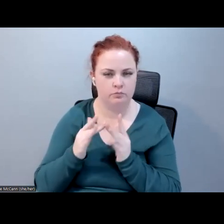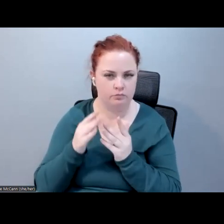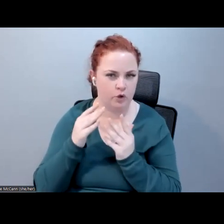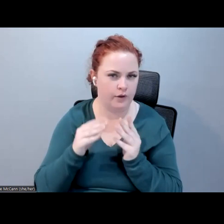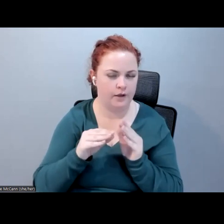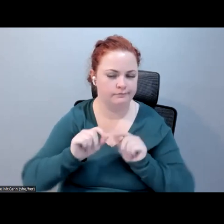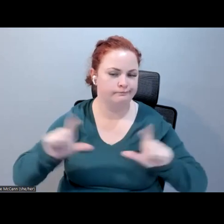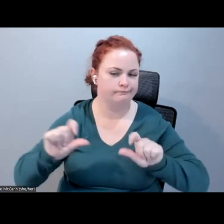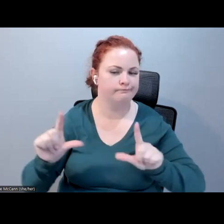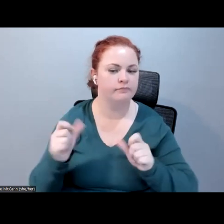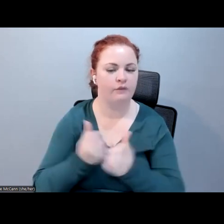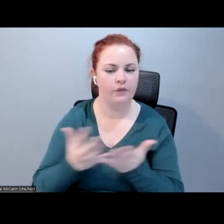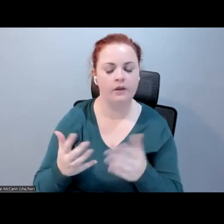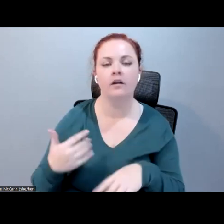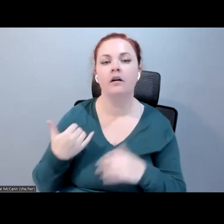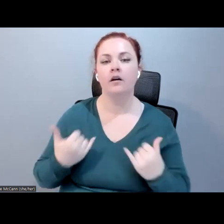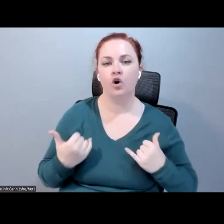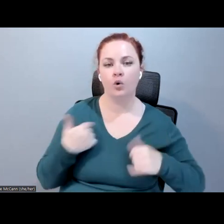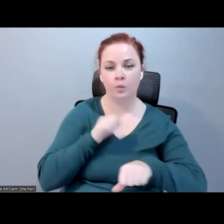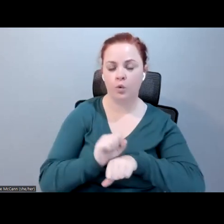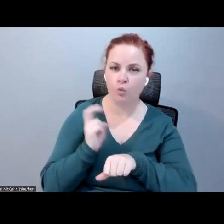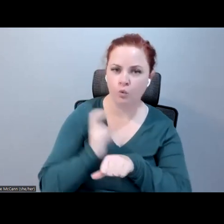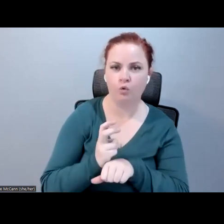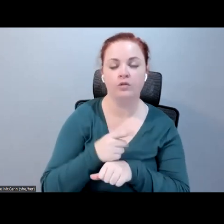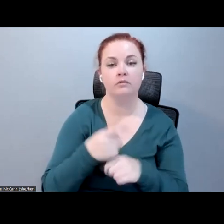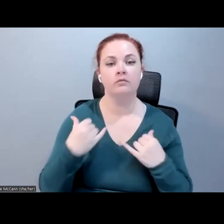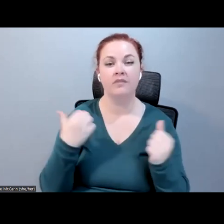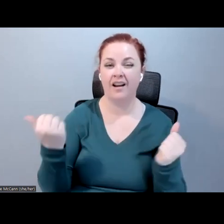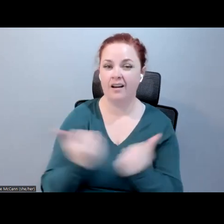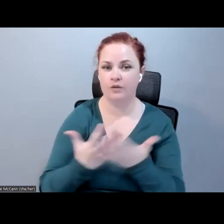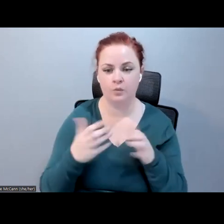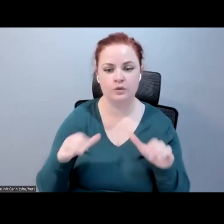really hard -- currently everything we do, the majority